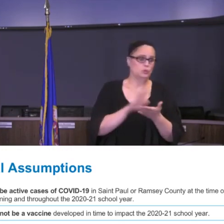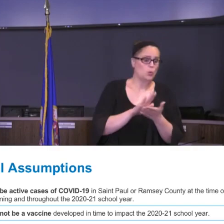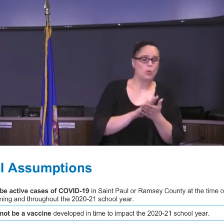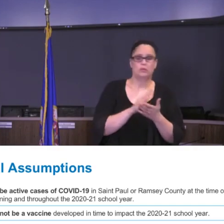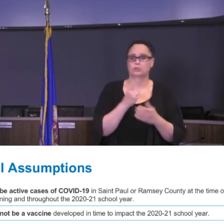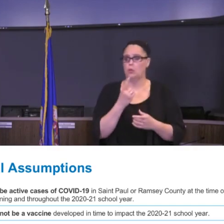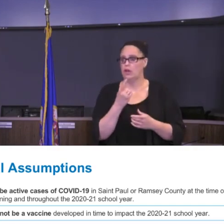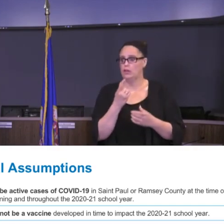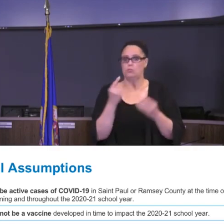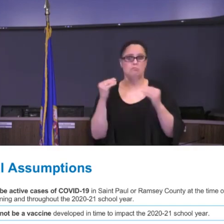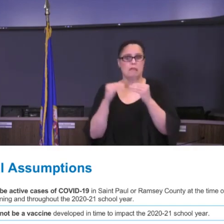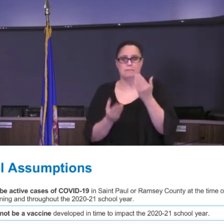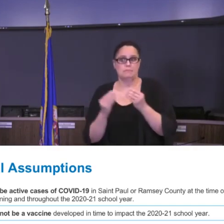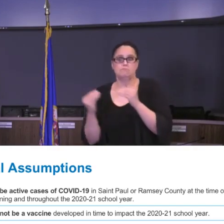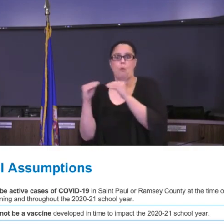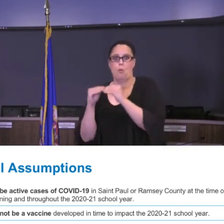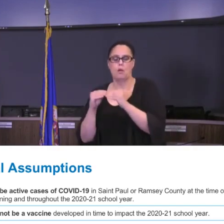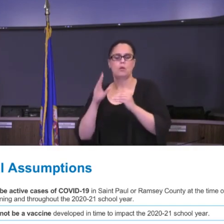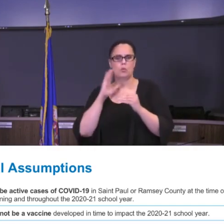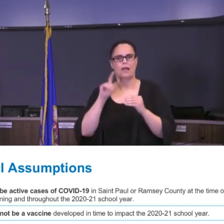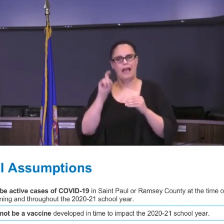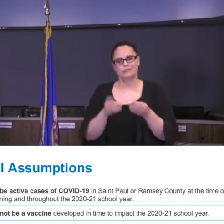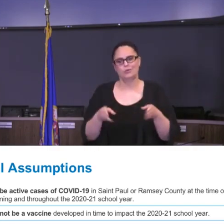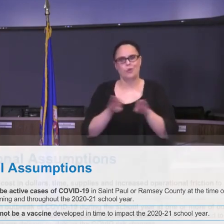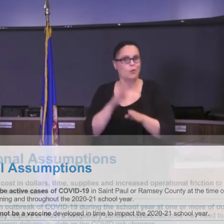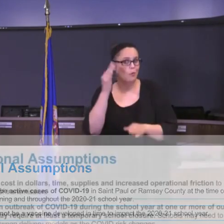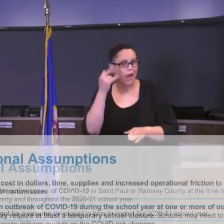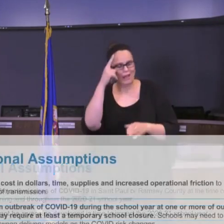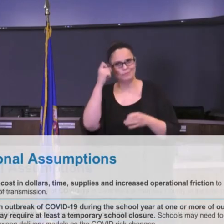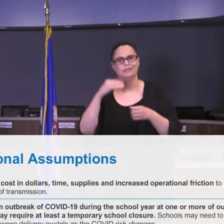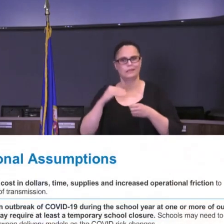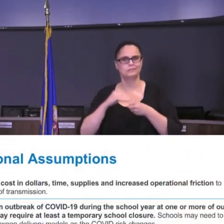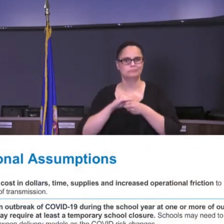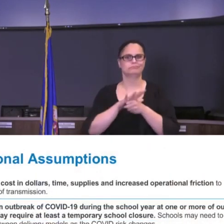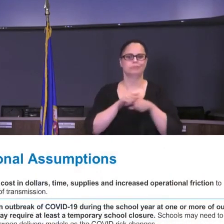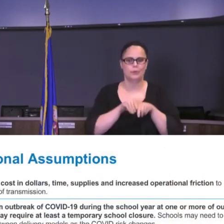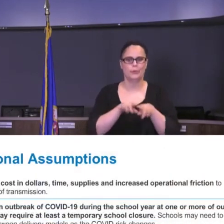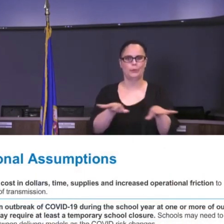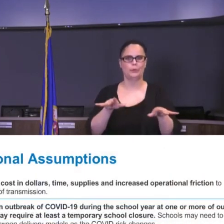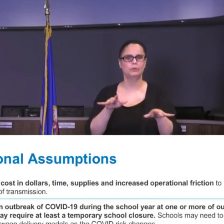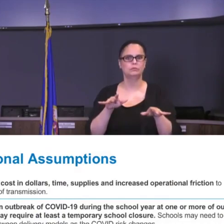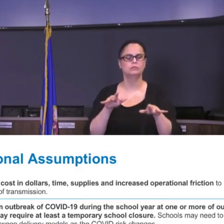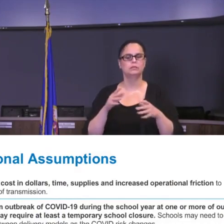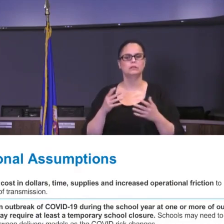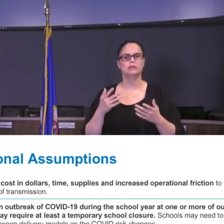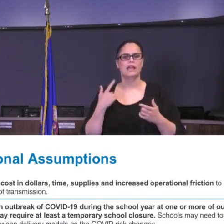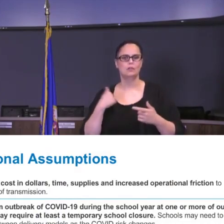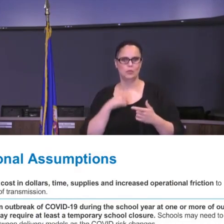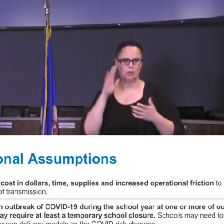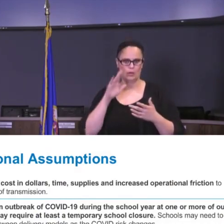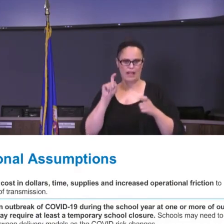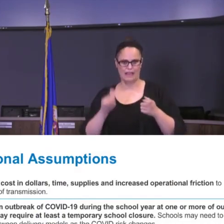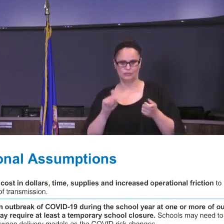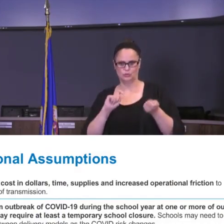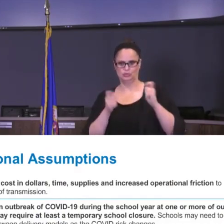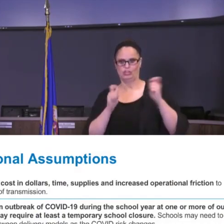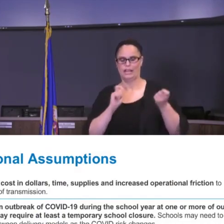temporary school closure and schools will need to quickly pivot between the delivery models that I mentioned briefly at the outset of tonight's meeting.